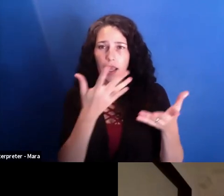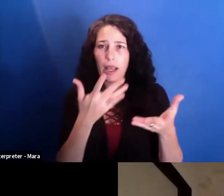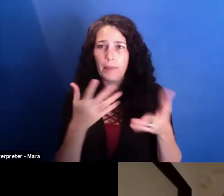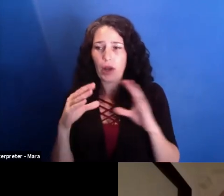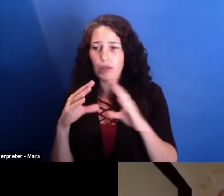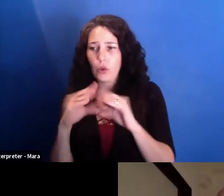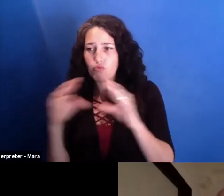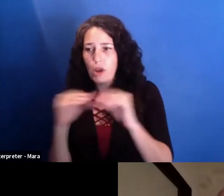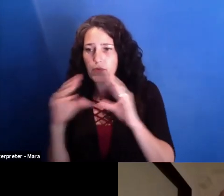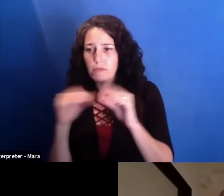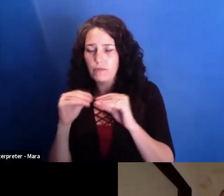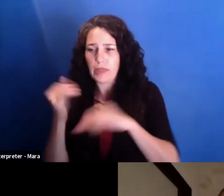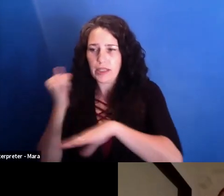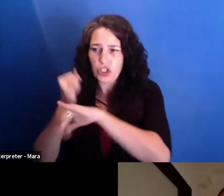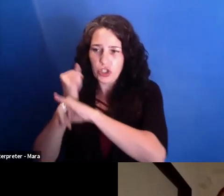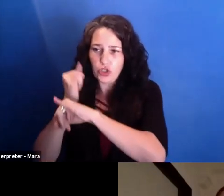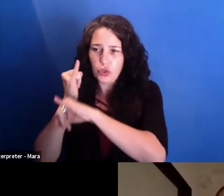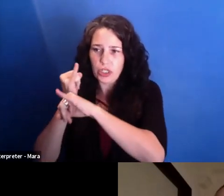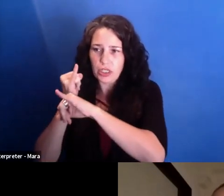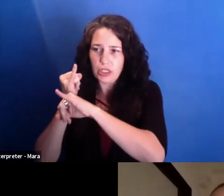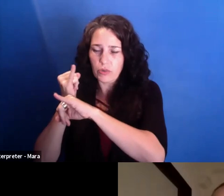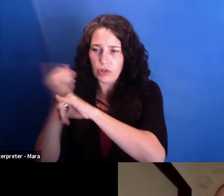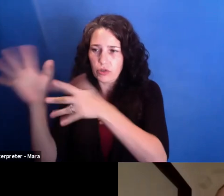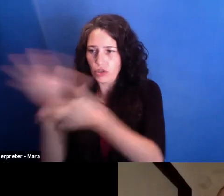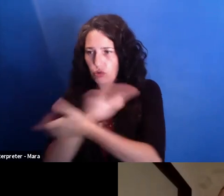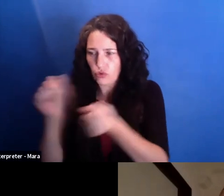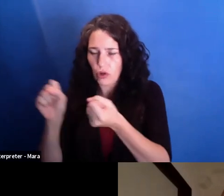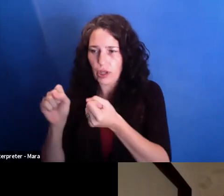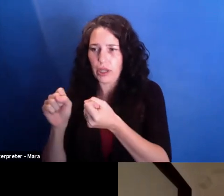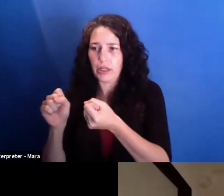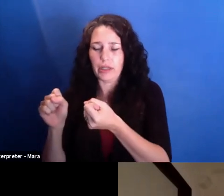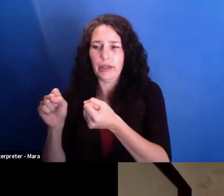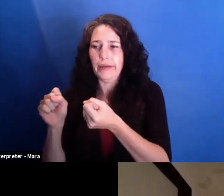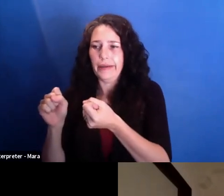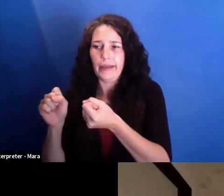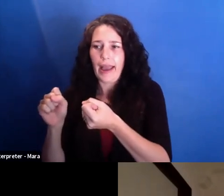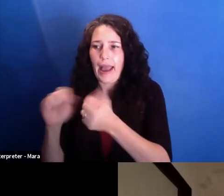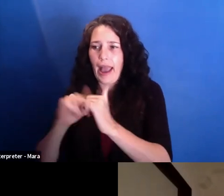institutions, how they replace professionals,